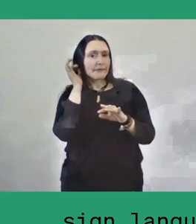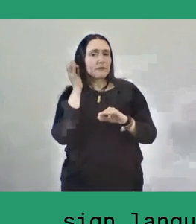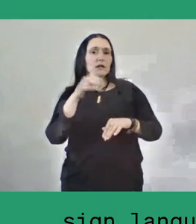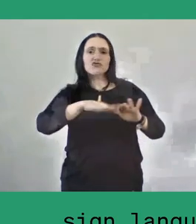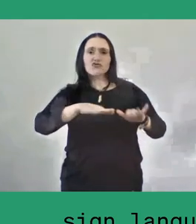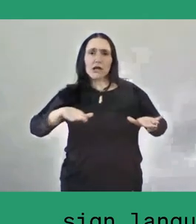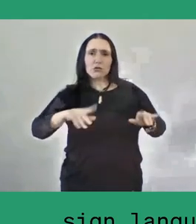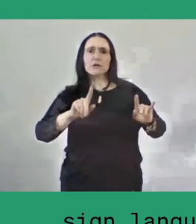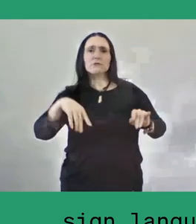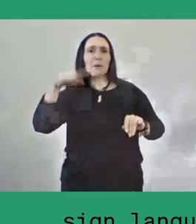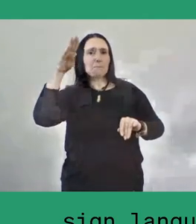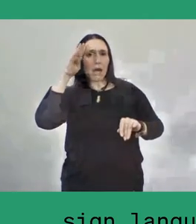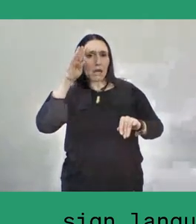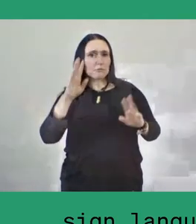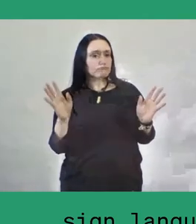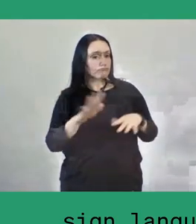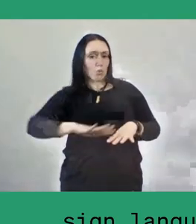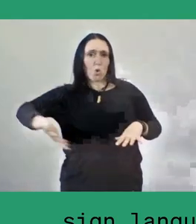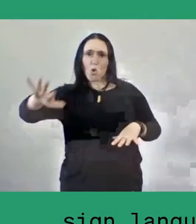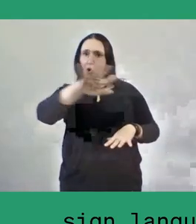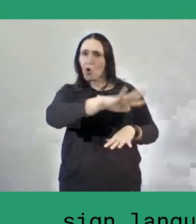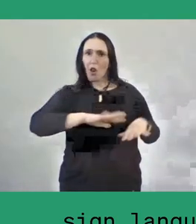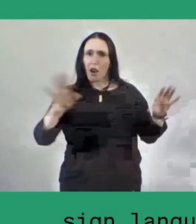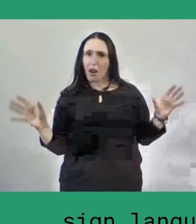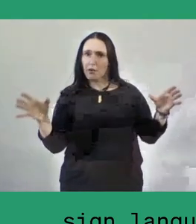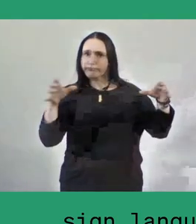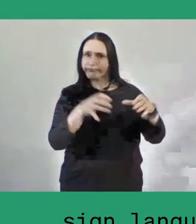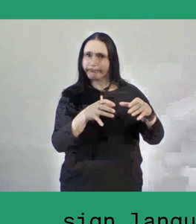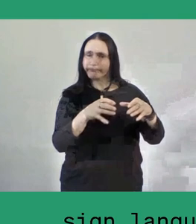All of them are started from the local values